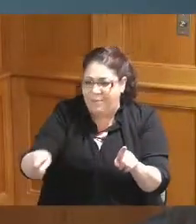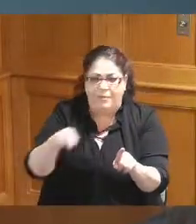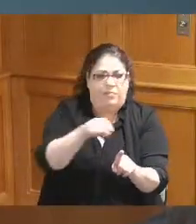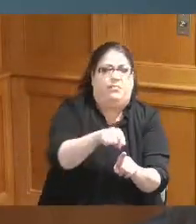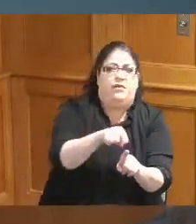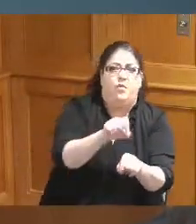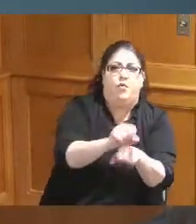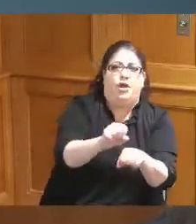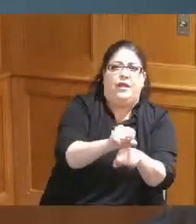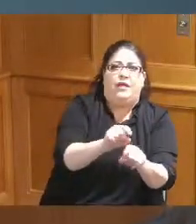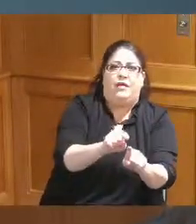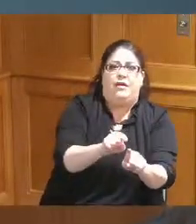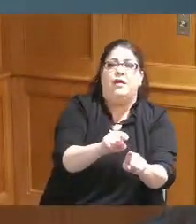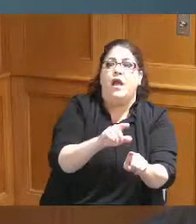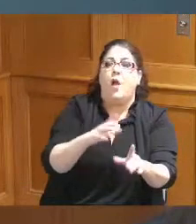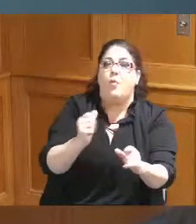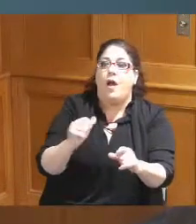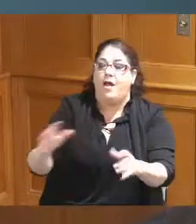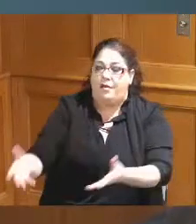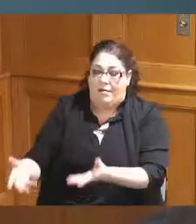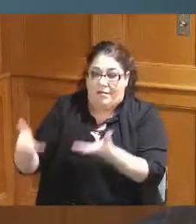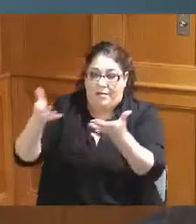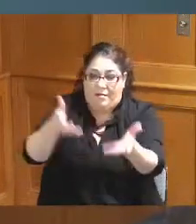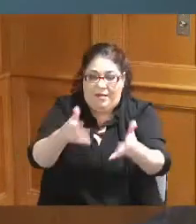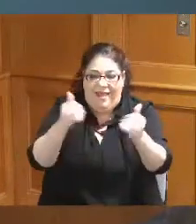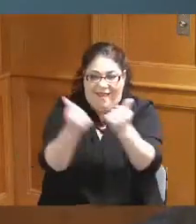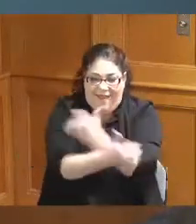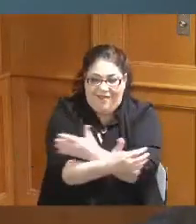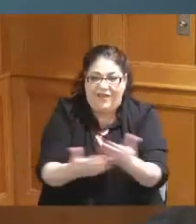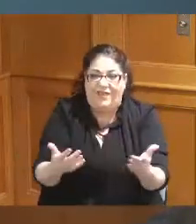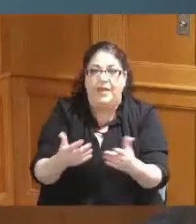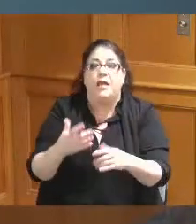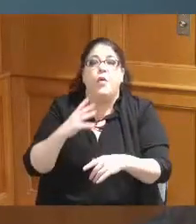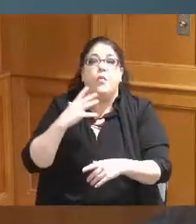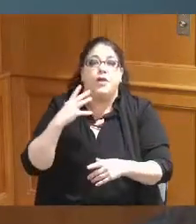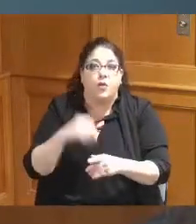them to get the total picture I would like to add in here all the development that's happening even